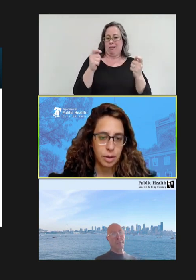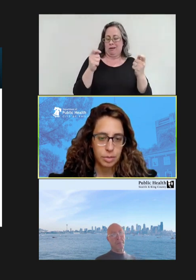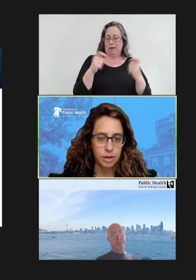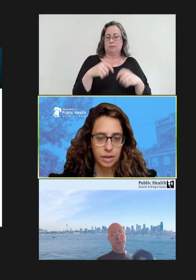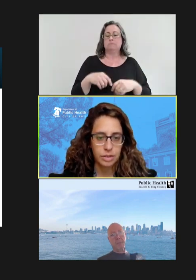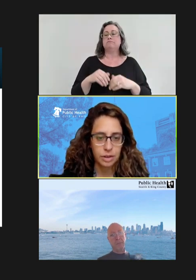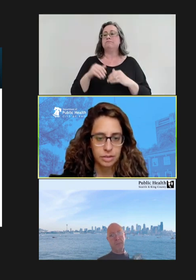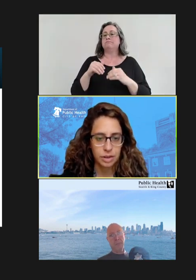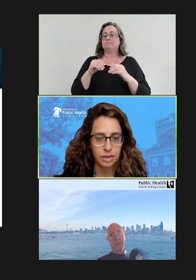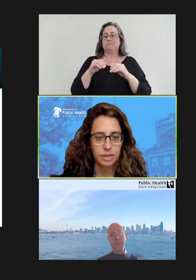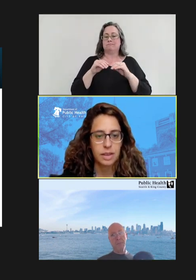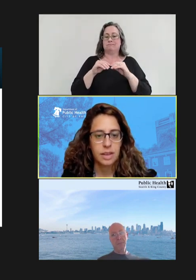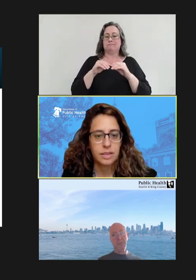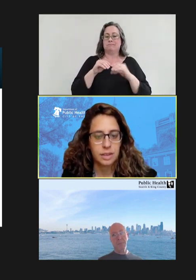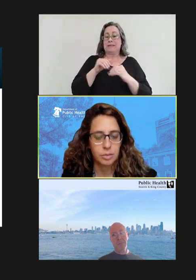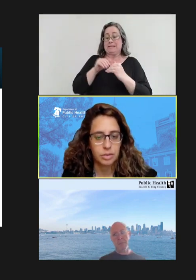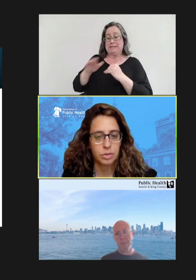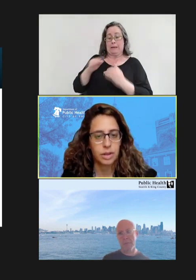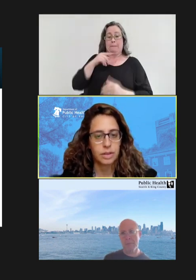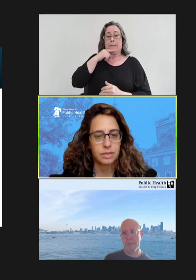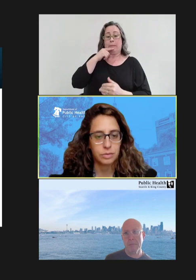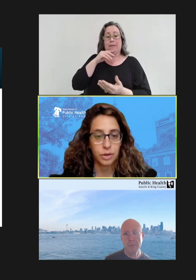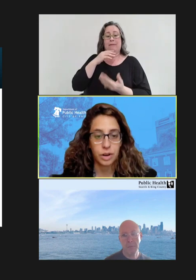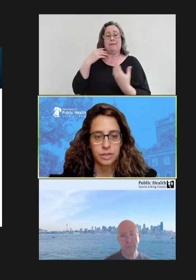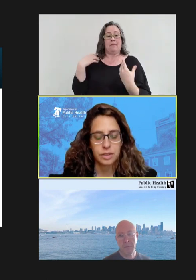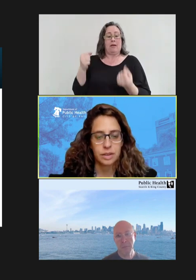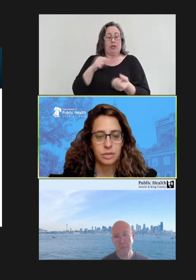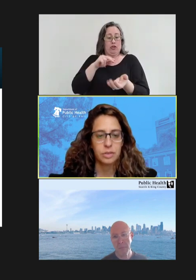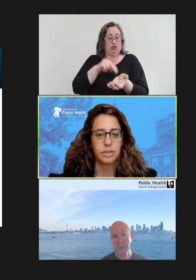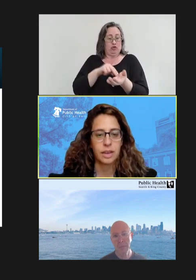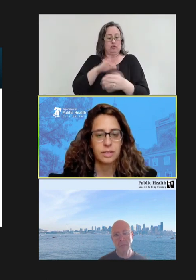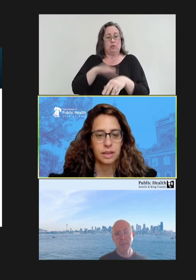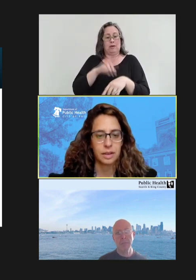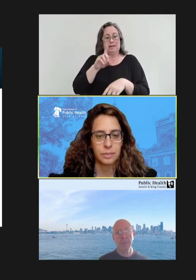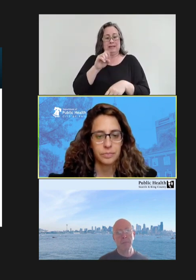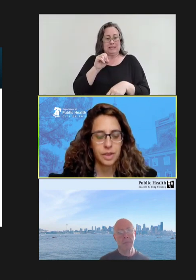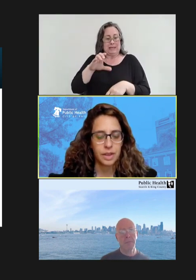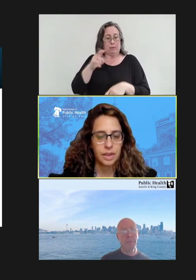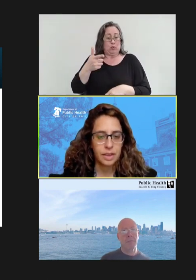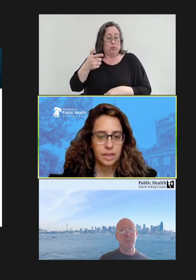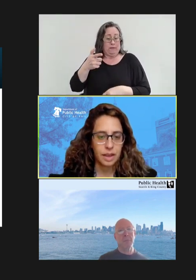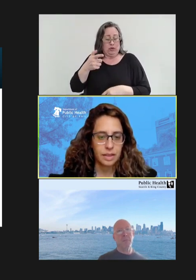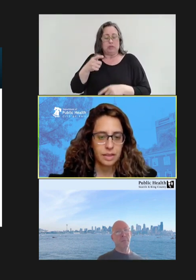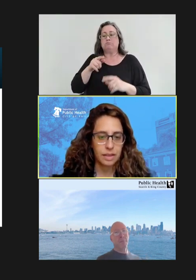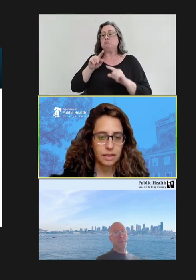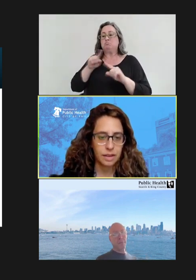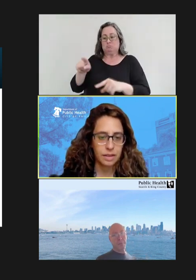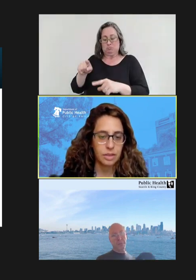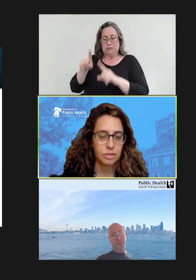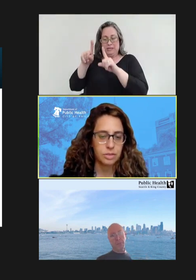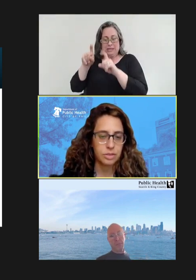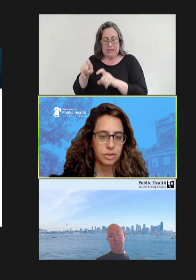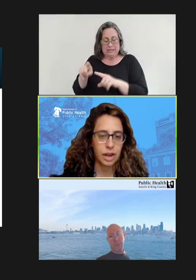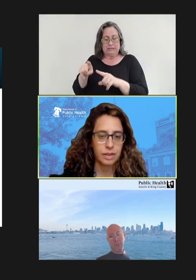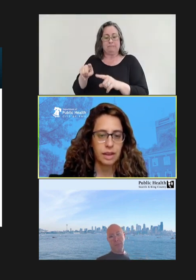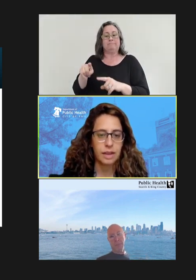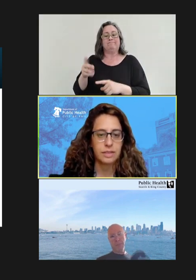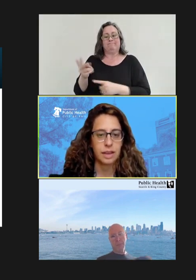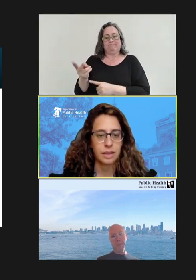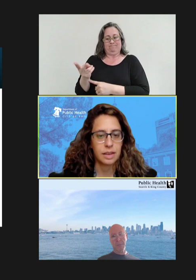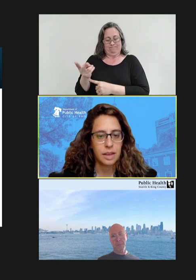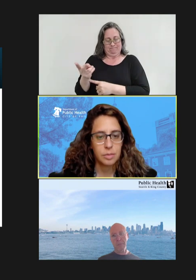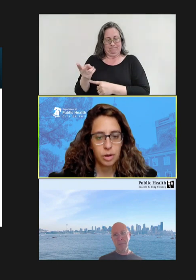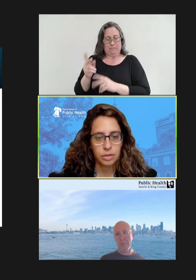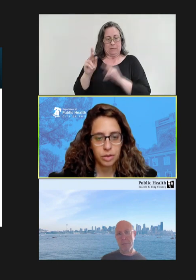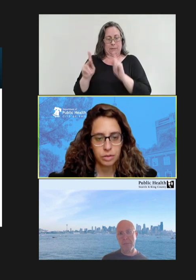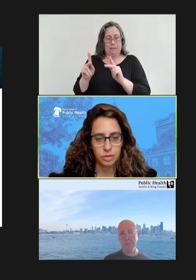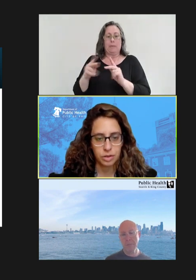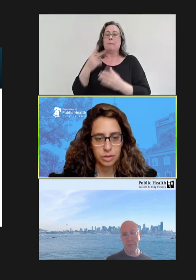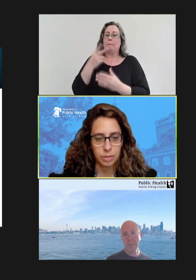public health nurse on December 21st to test that -- those two contacts, and both of those resulted